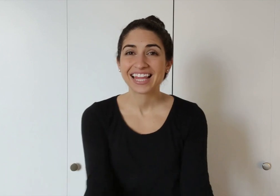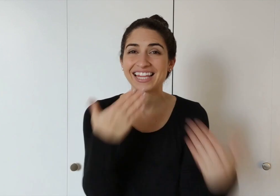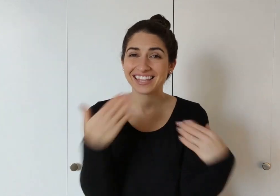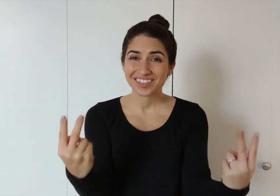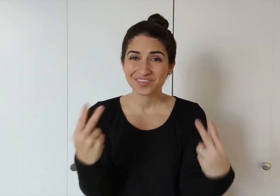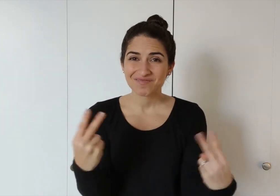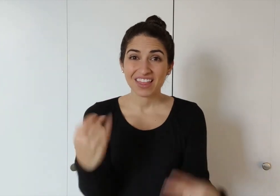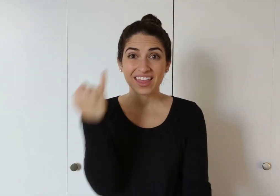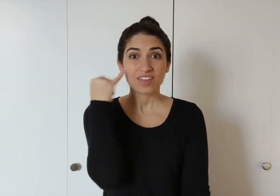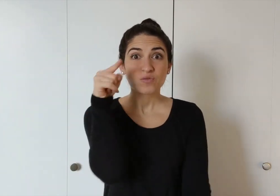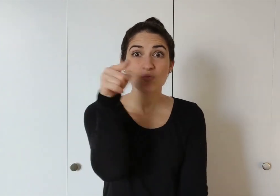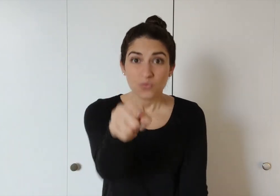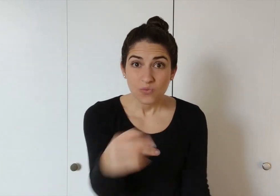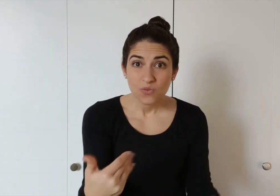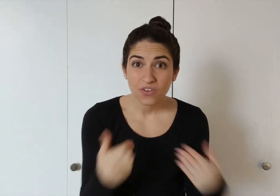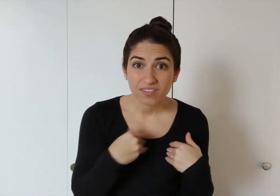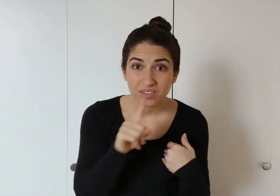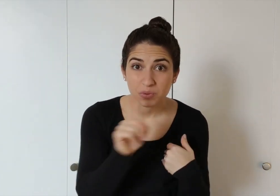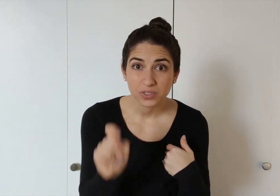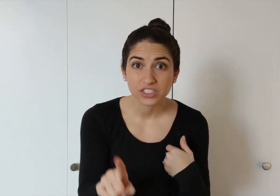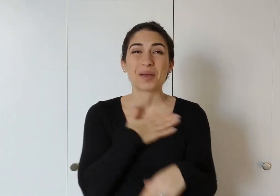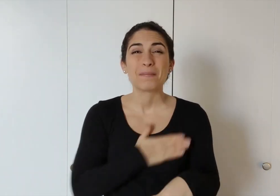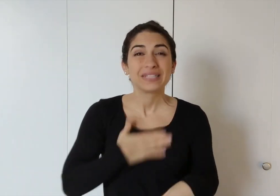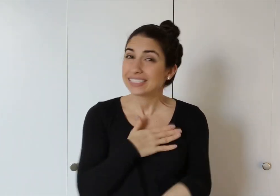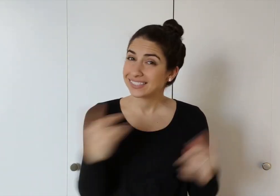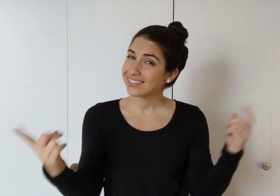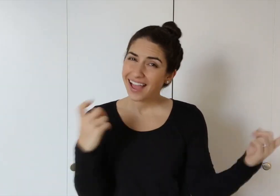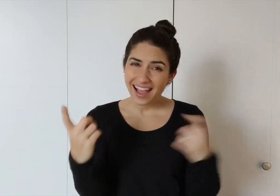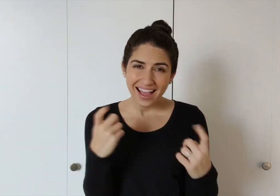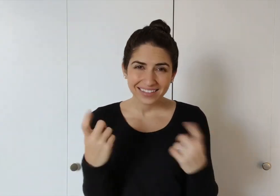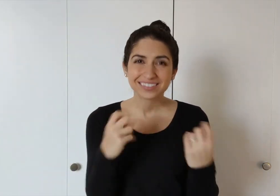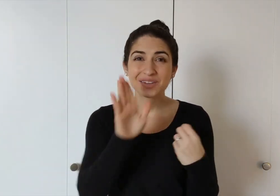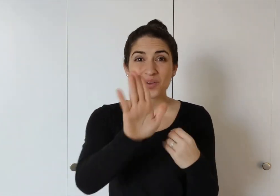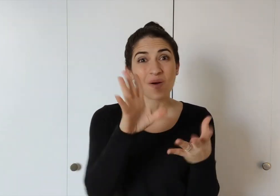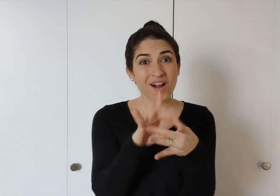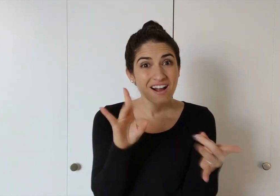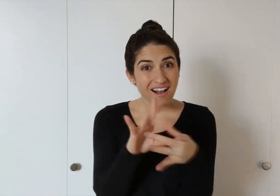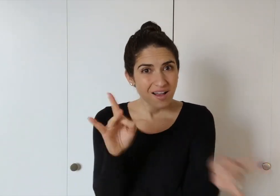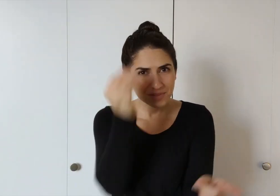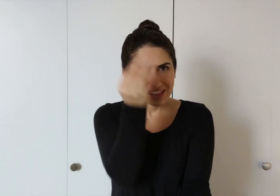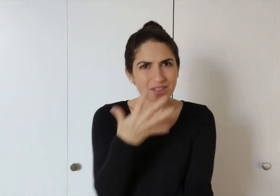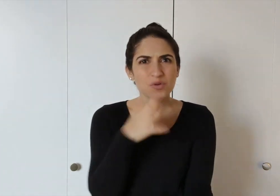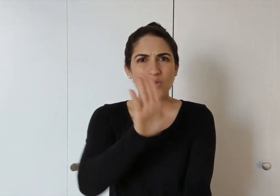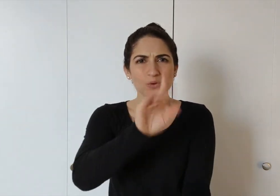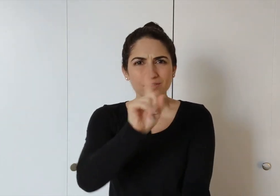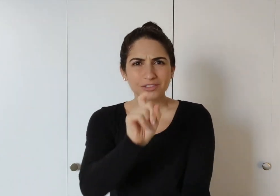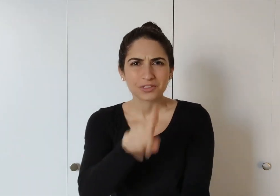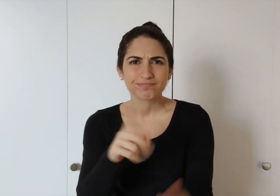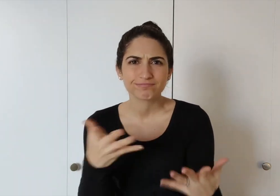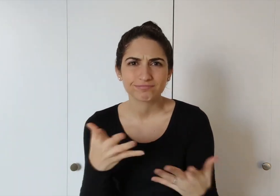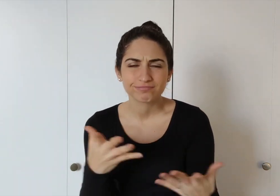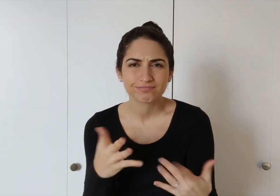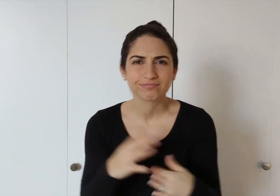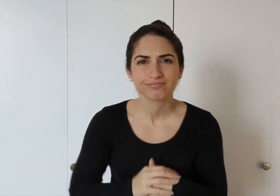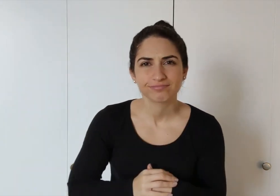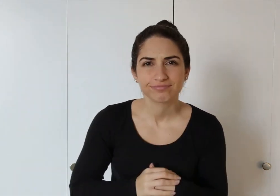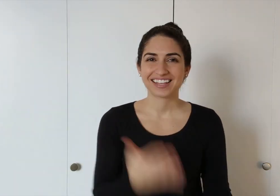Thanks for watching! If you have a question, please ask! In your comments, let me know what your question is.